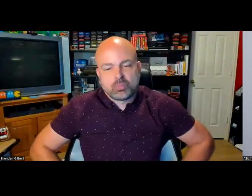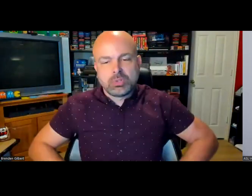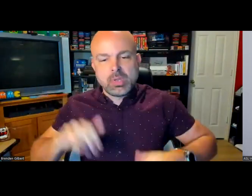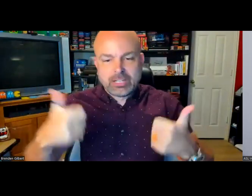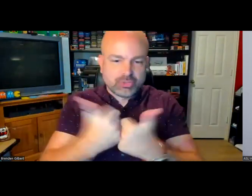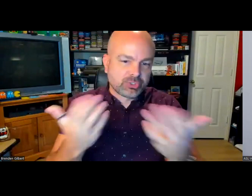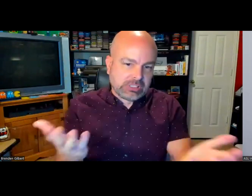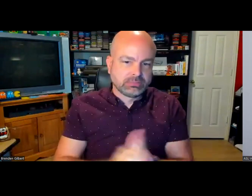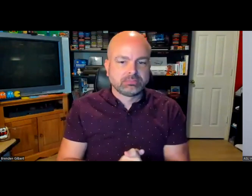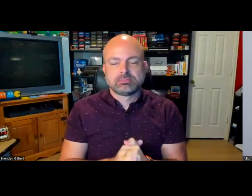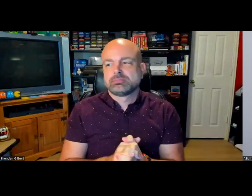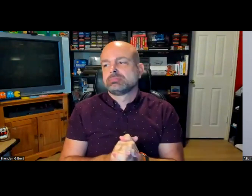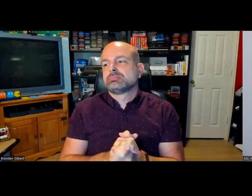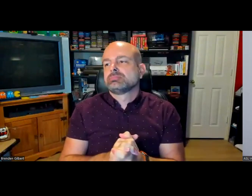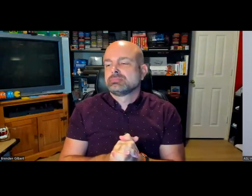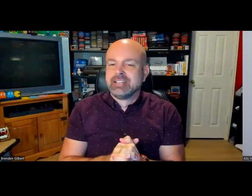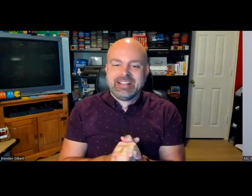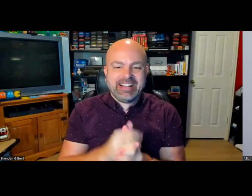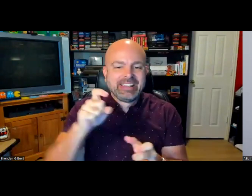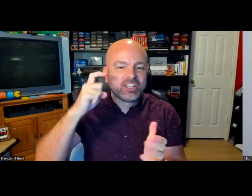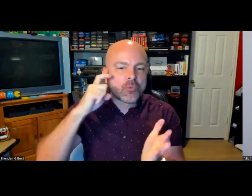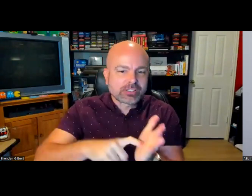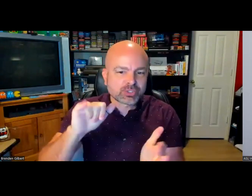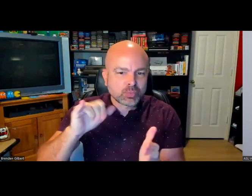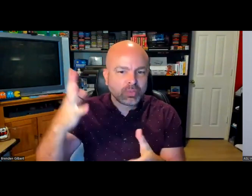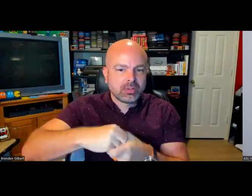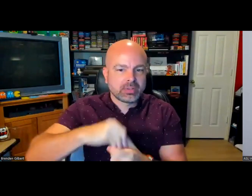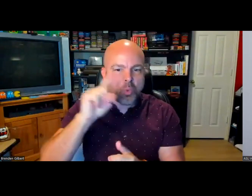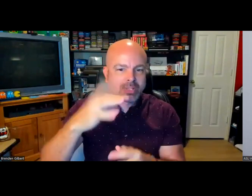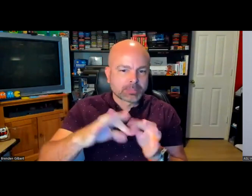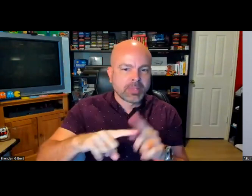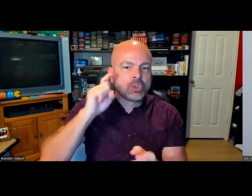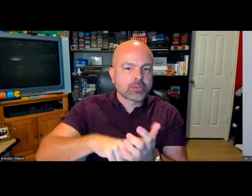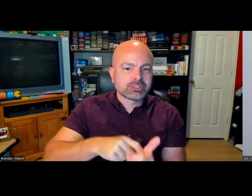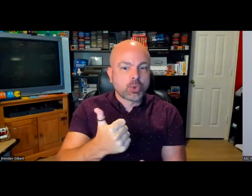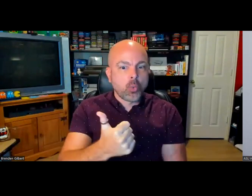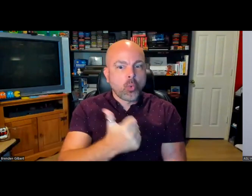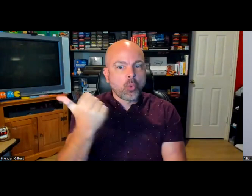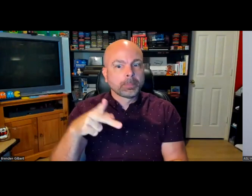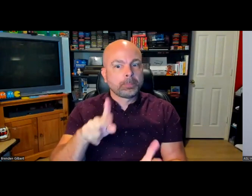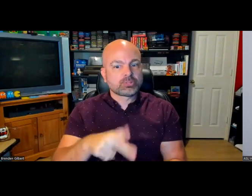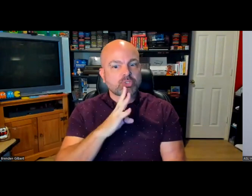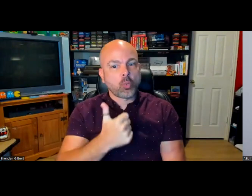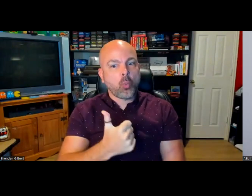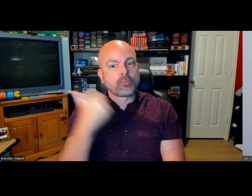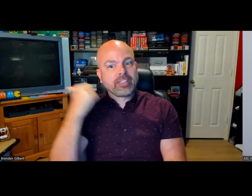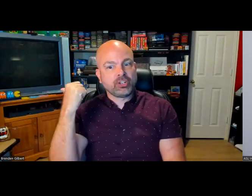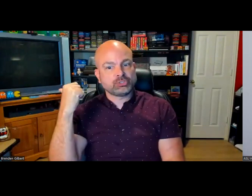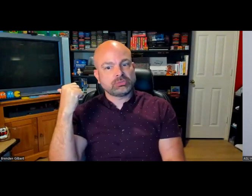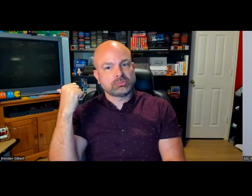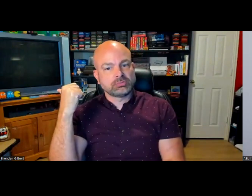could be above your head, behind you, below your feet, so you never know. You have to think through that complete immersive